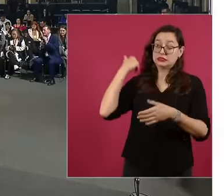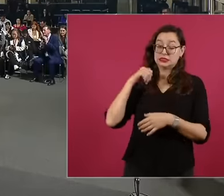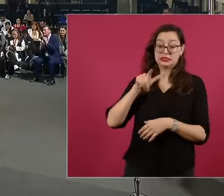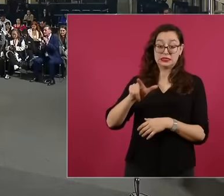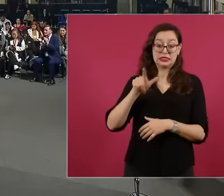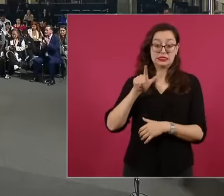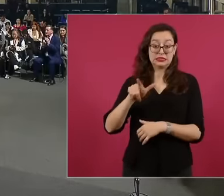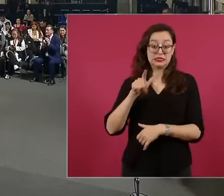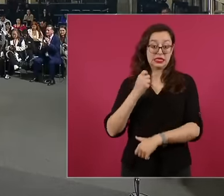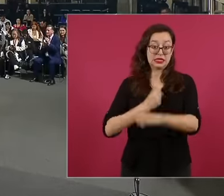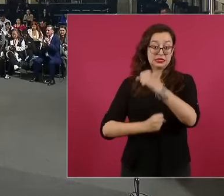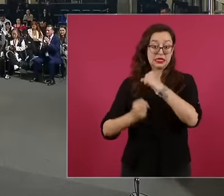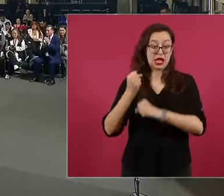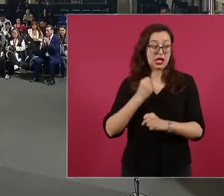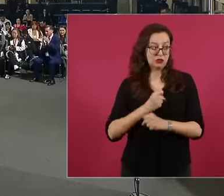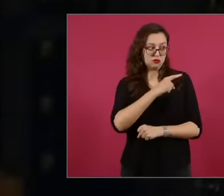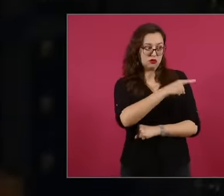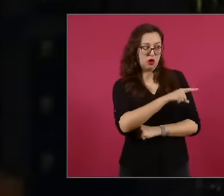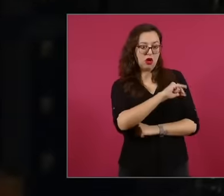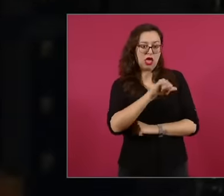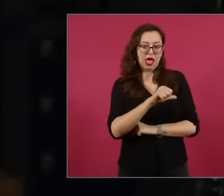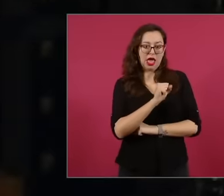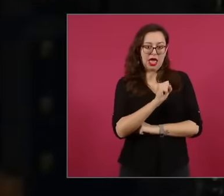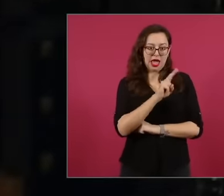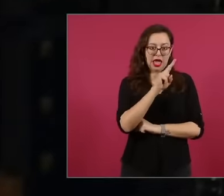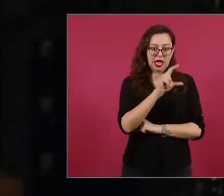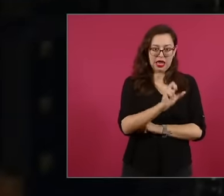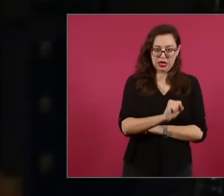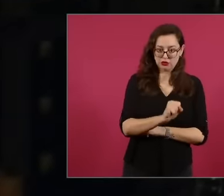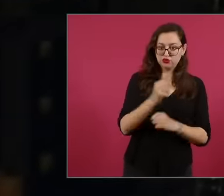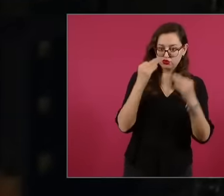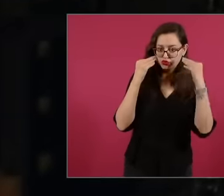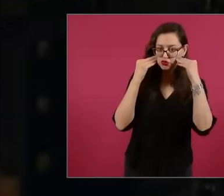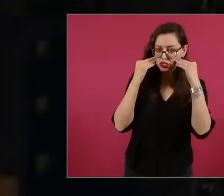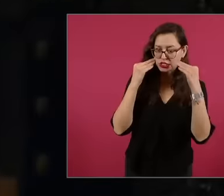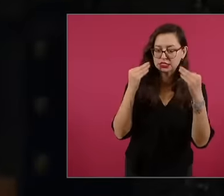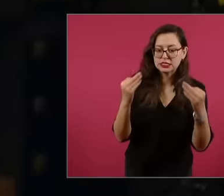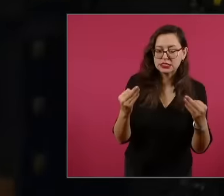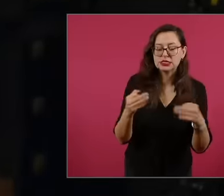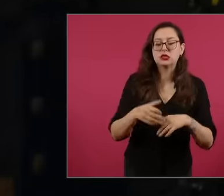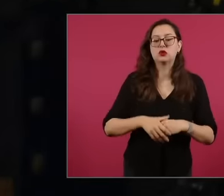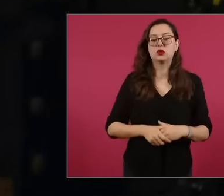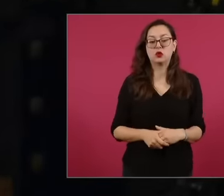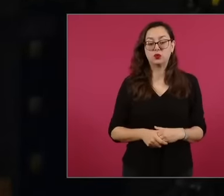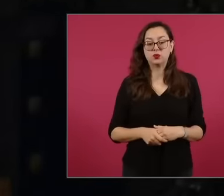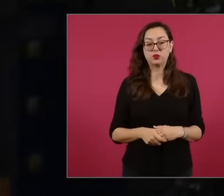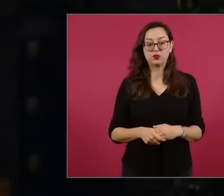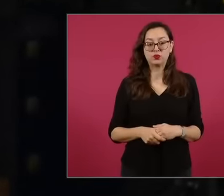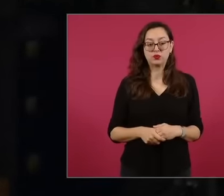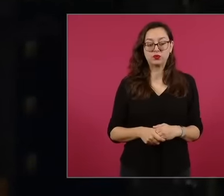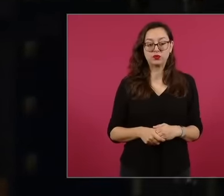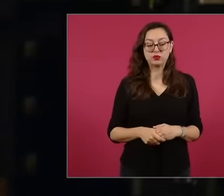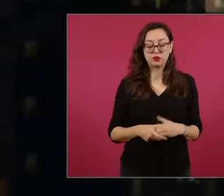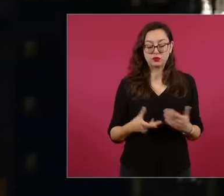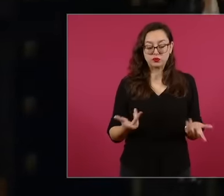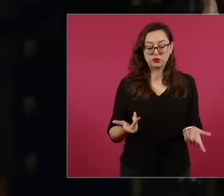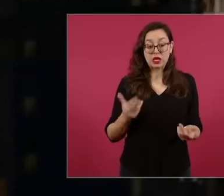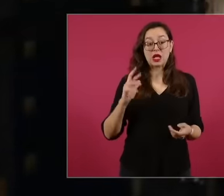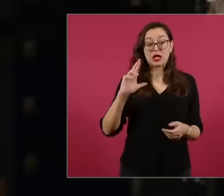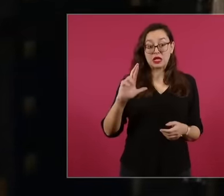interview outside was abruptly broken off. What message did that chapter leave for colleagues? who are joining us